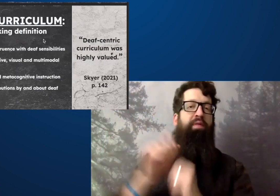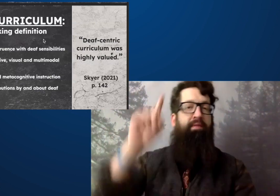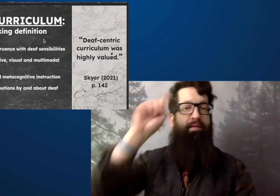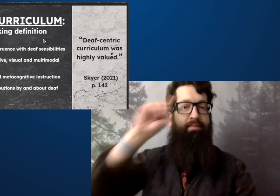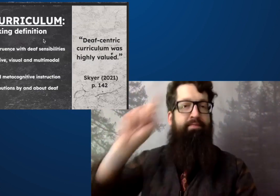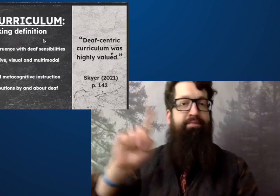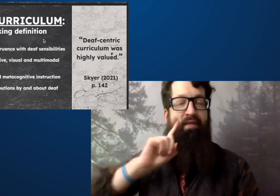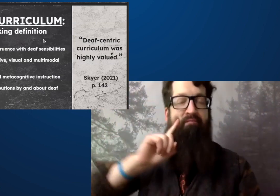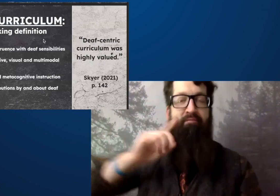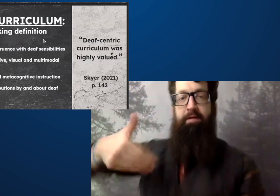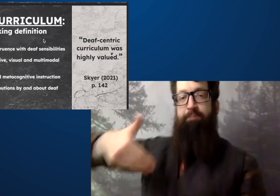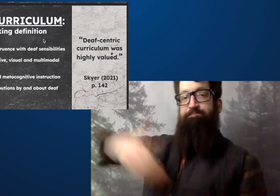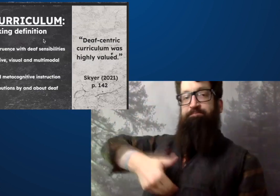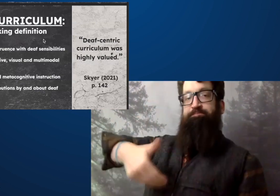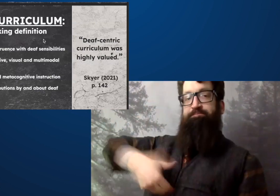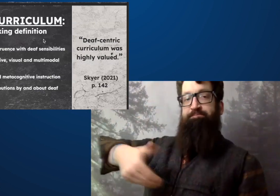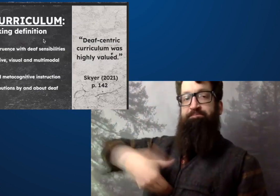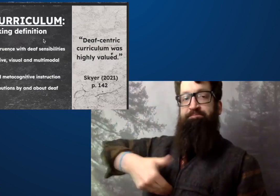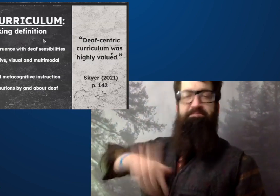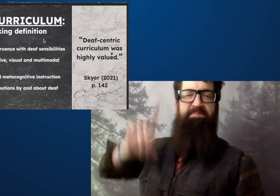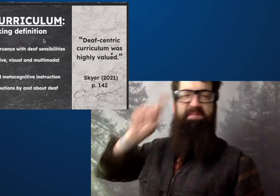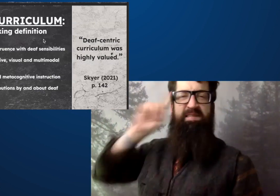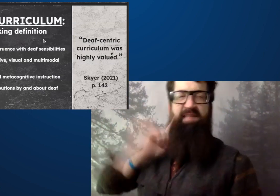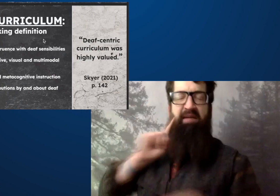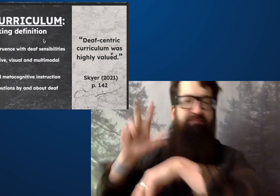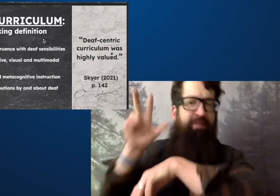you can see how the design